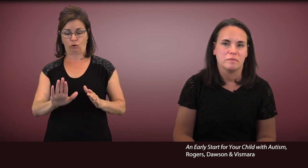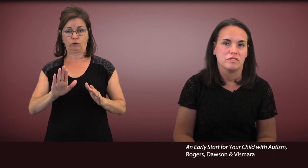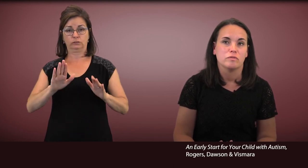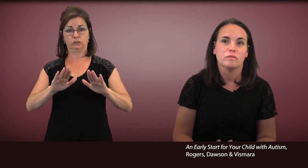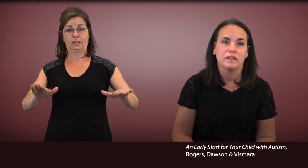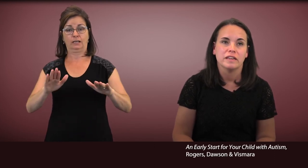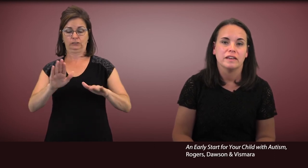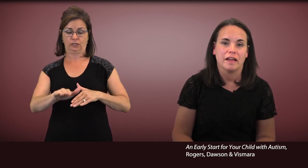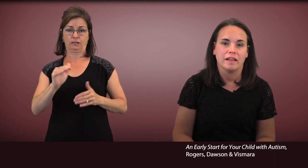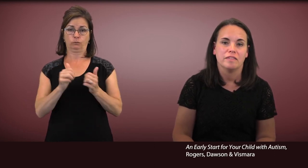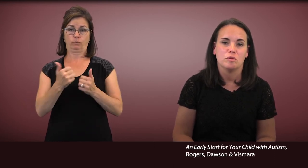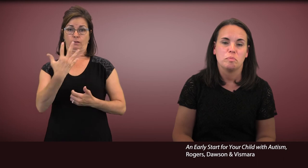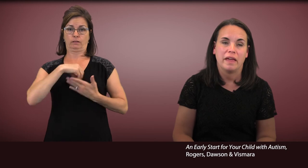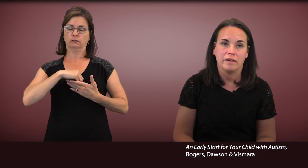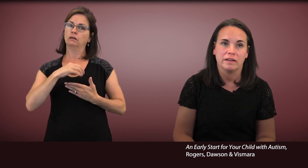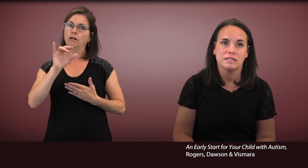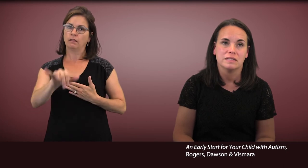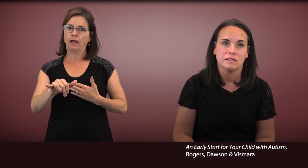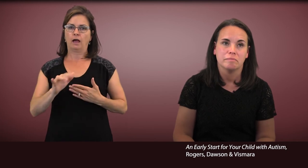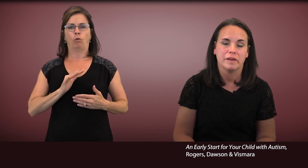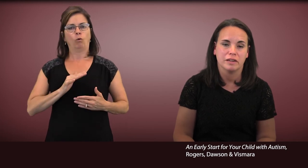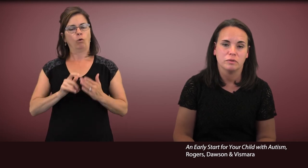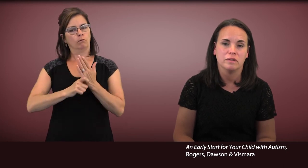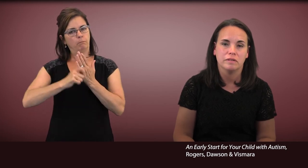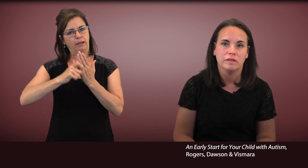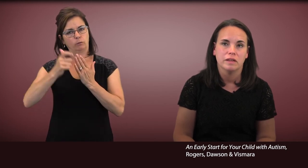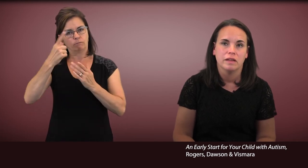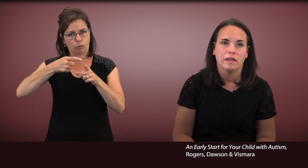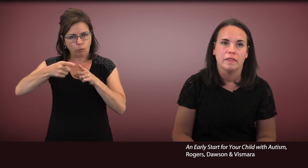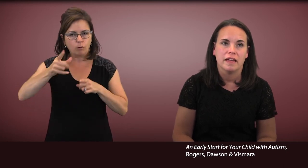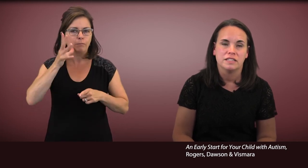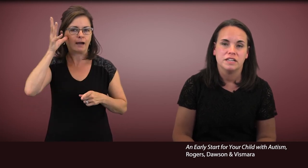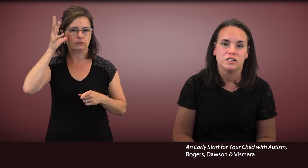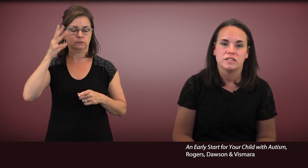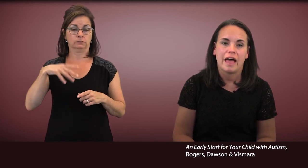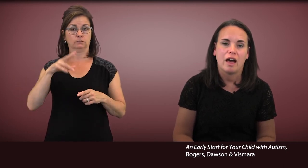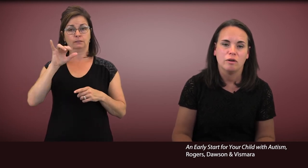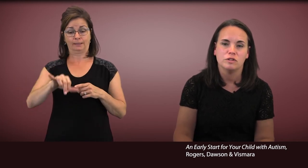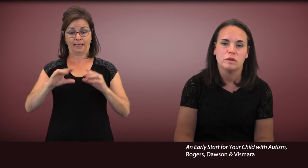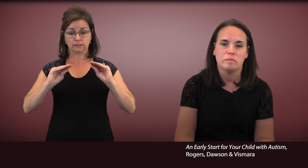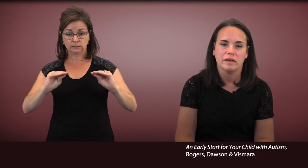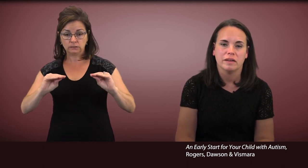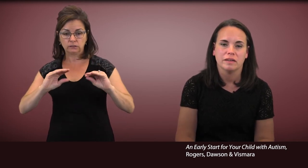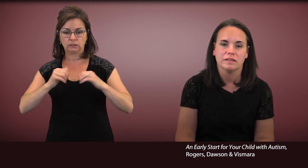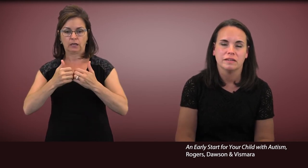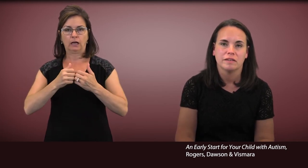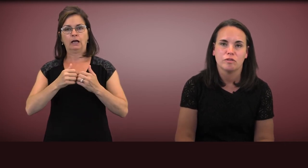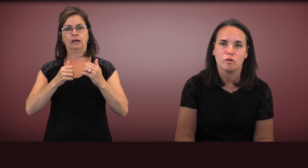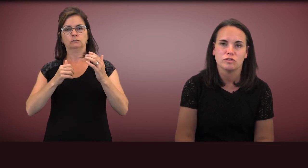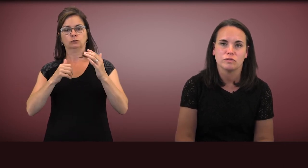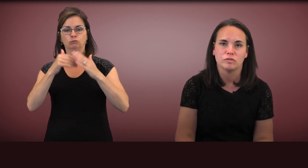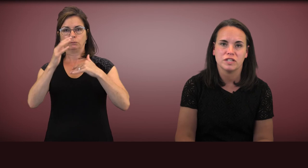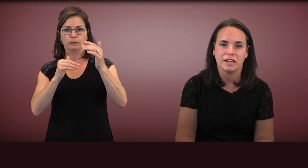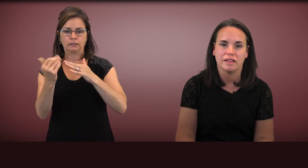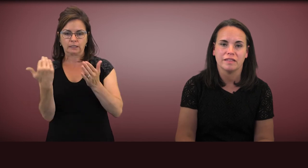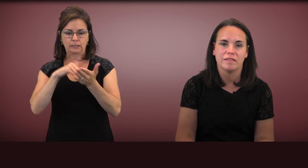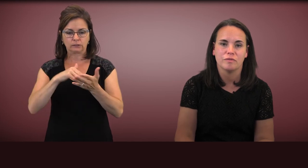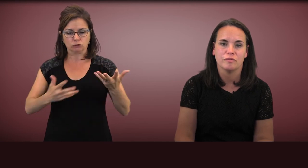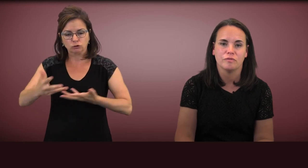is a really nice parent manual that teaches how do we build social routines